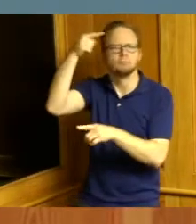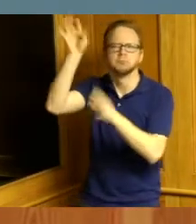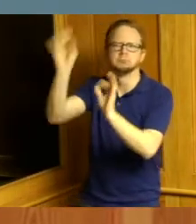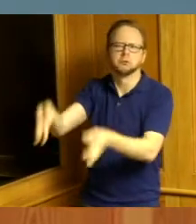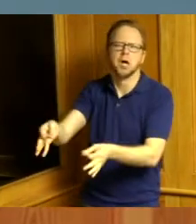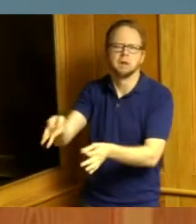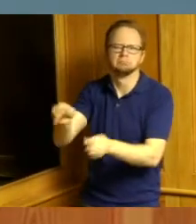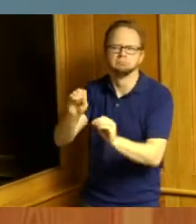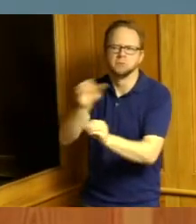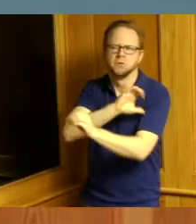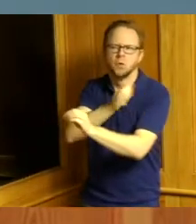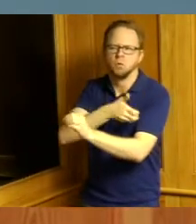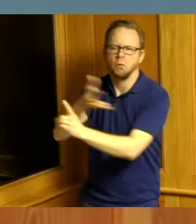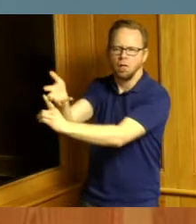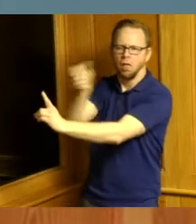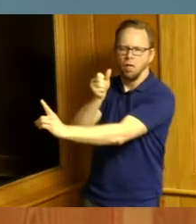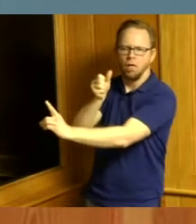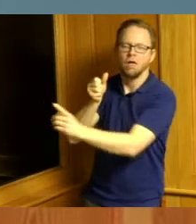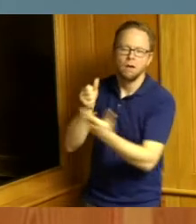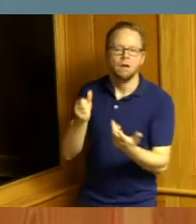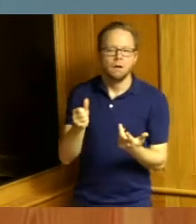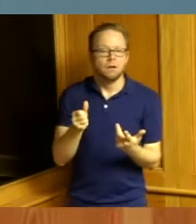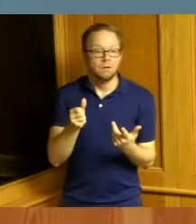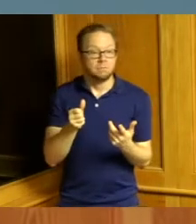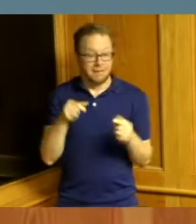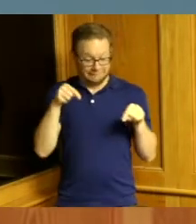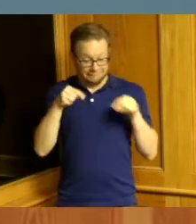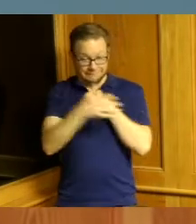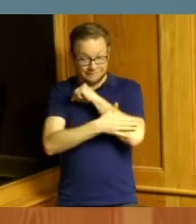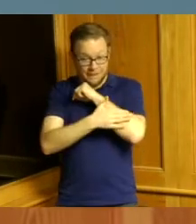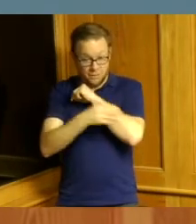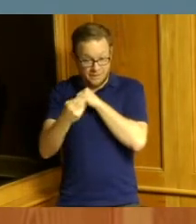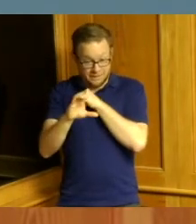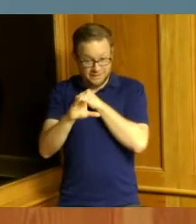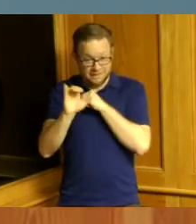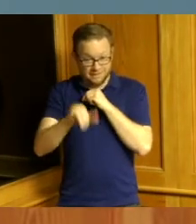as we look at mandates so but in this county building we do have a mandated